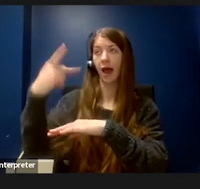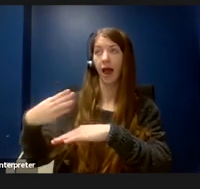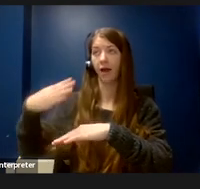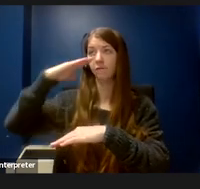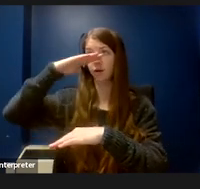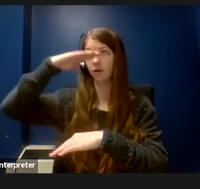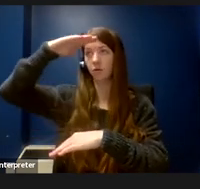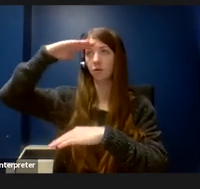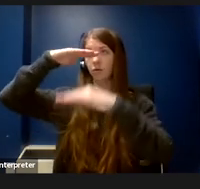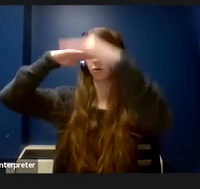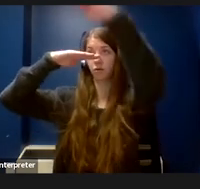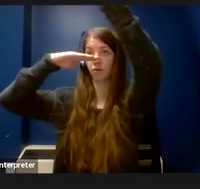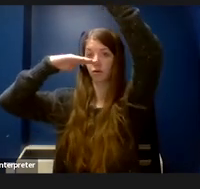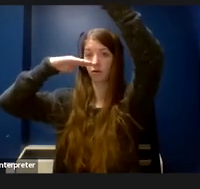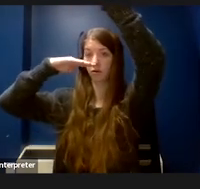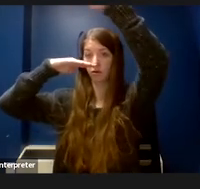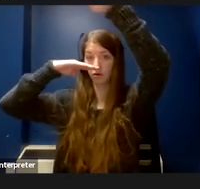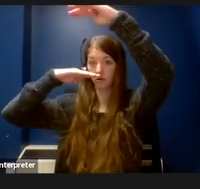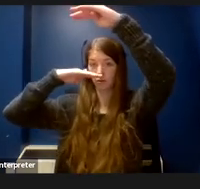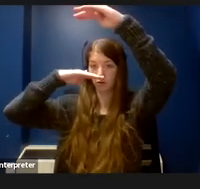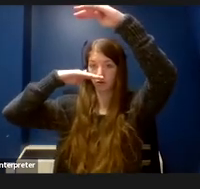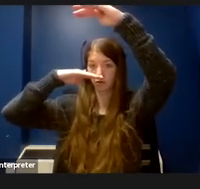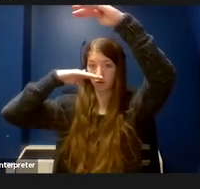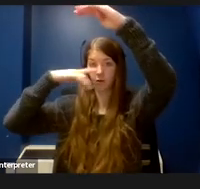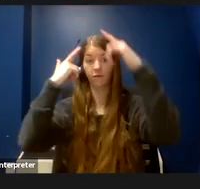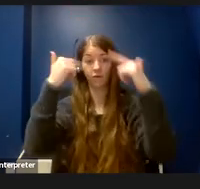For me, I come up to about the bottom of these poster boards.